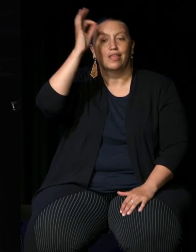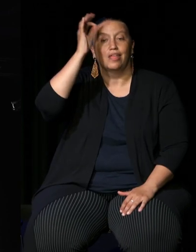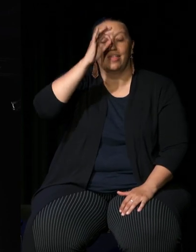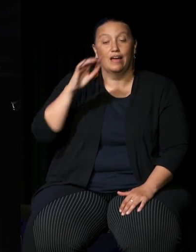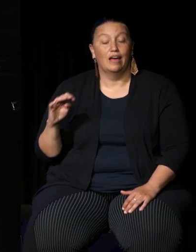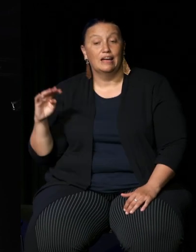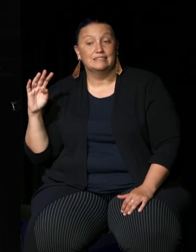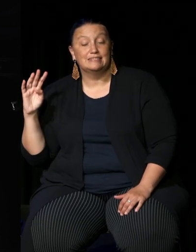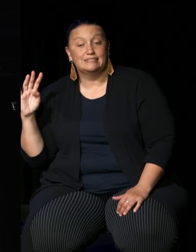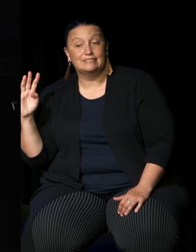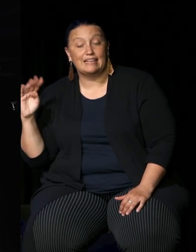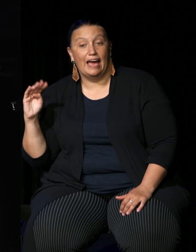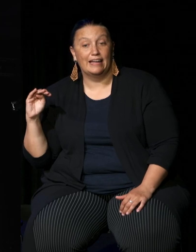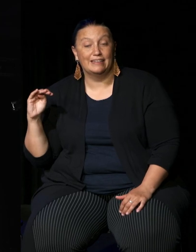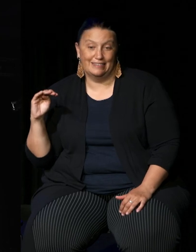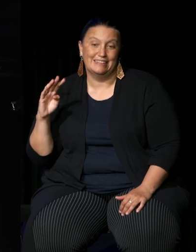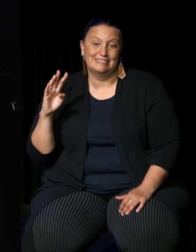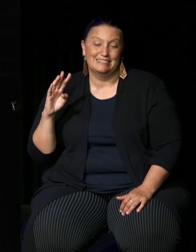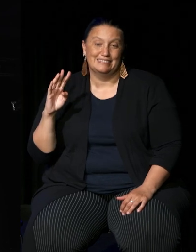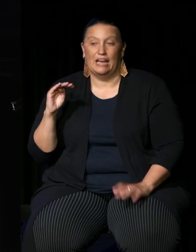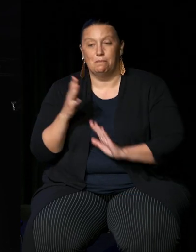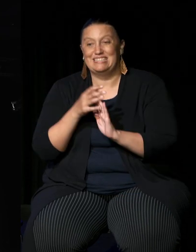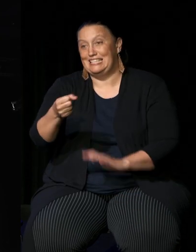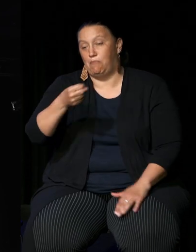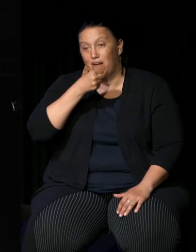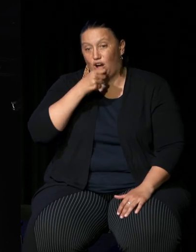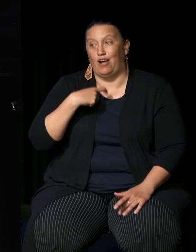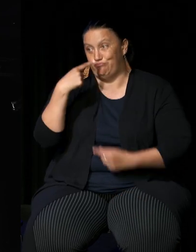just give me the microphone um and then we will ask you at the end of the session and see whether